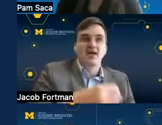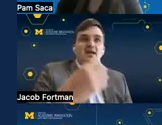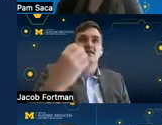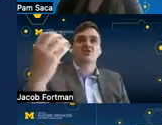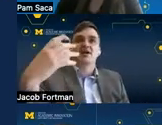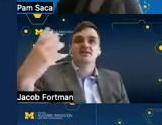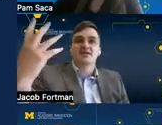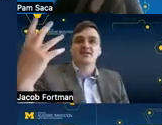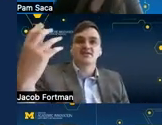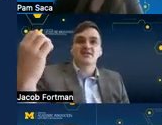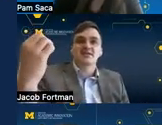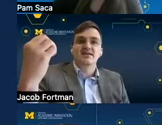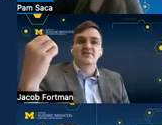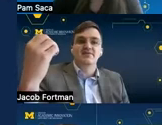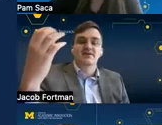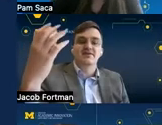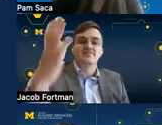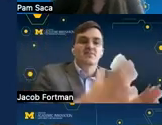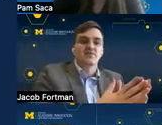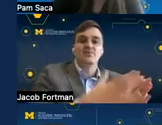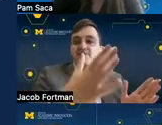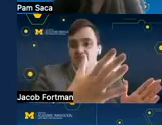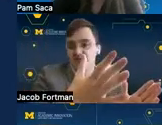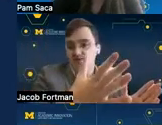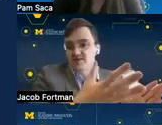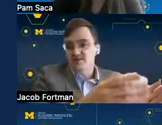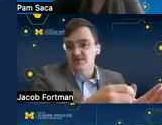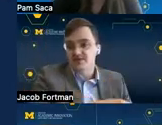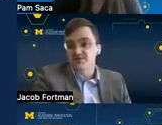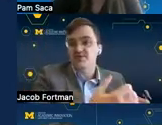and lecture content is seen as kind of um removed from the learner's experiences we really